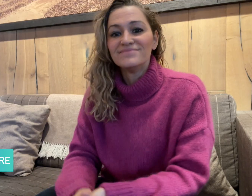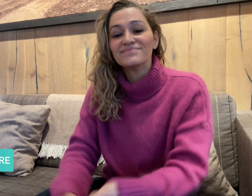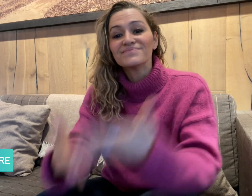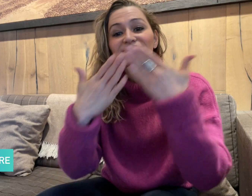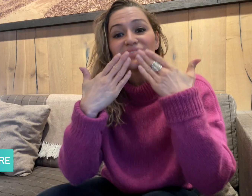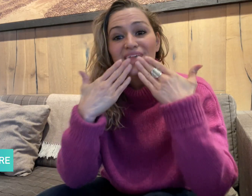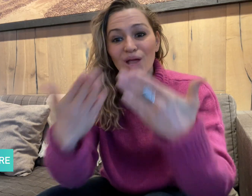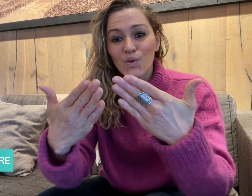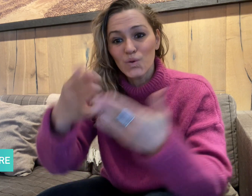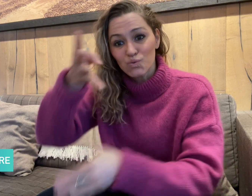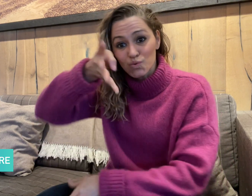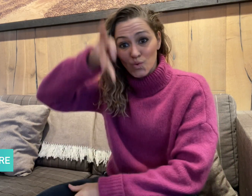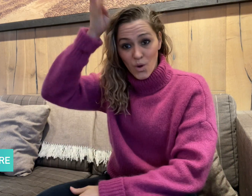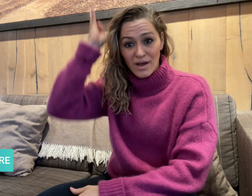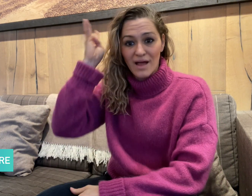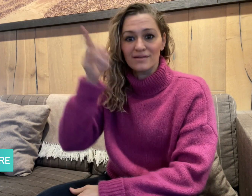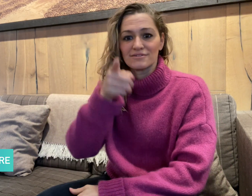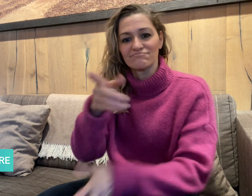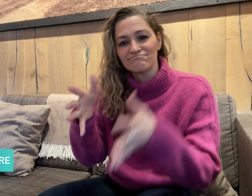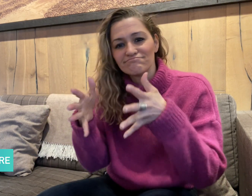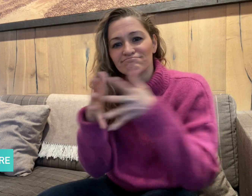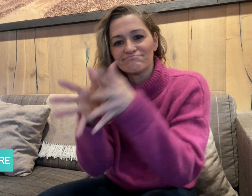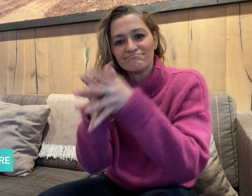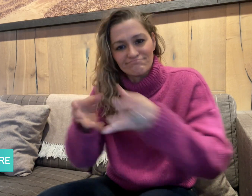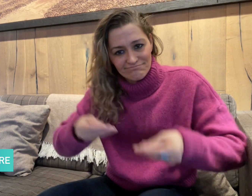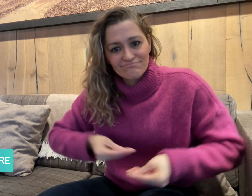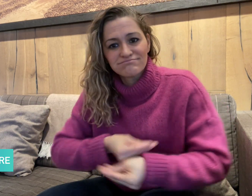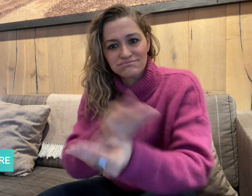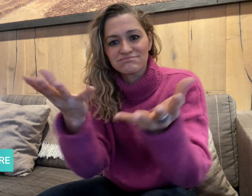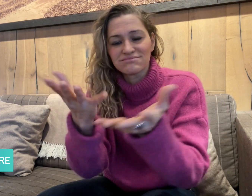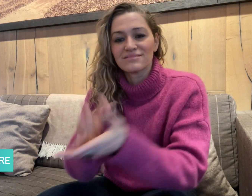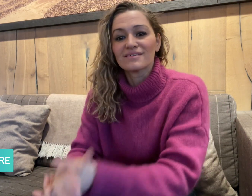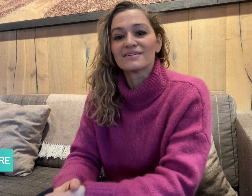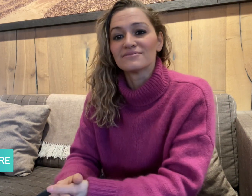Thank you for sharing, Sonia.